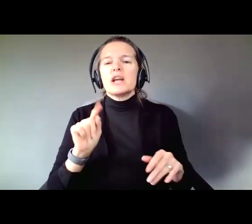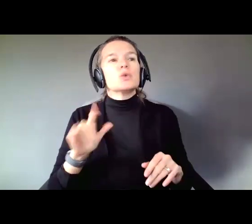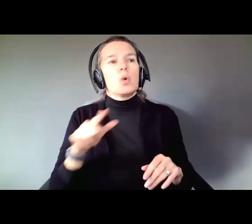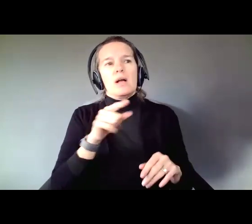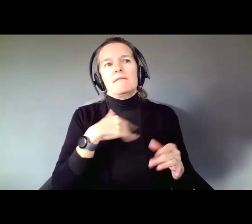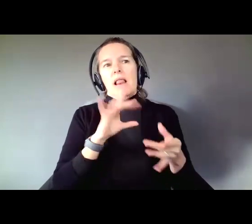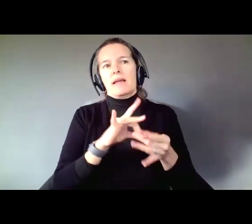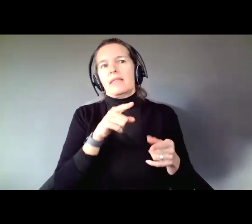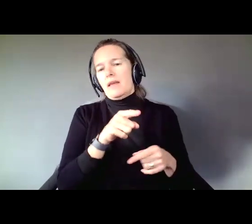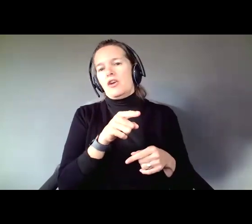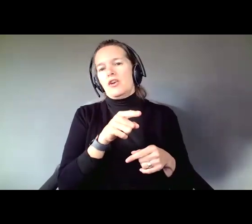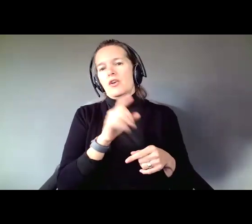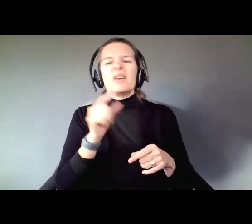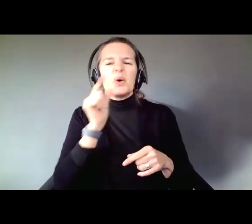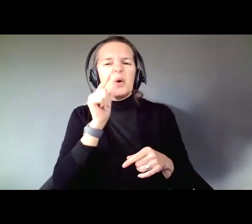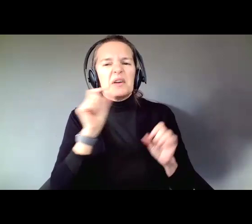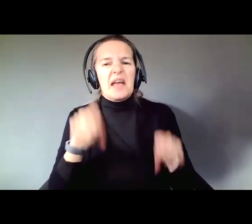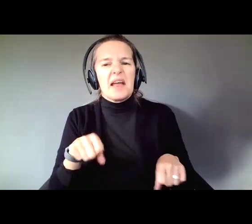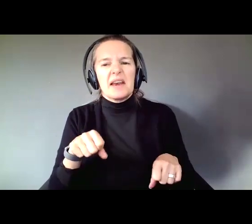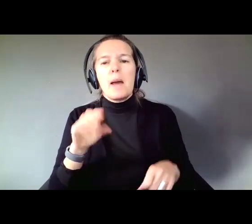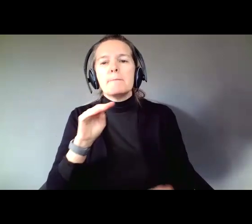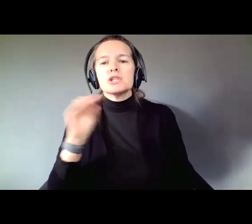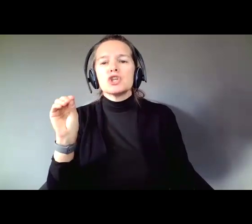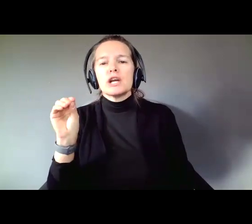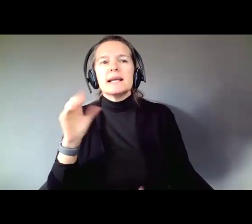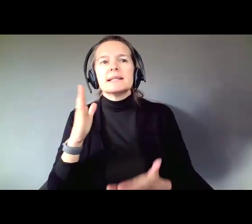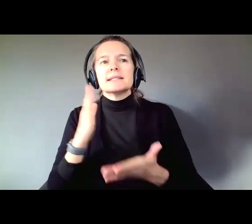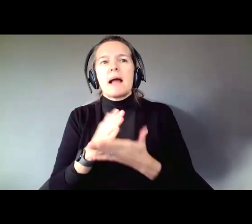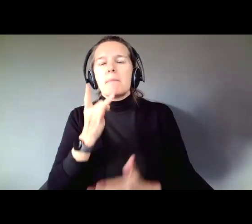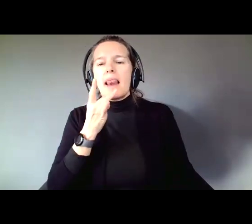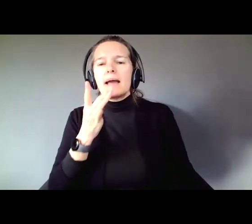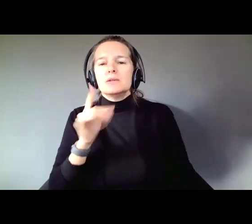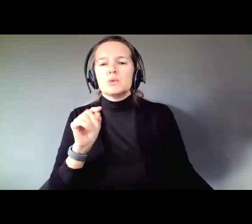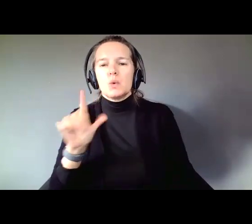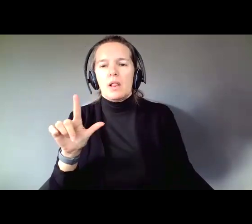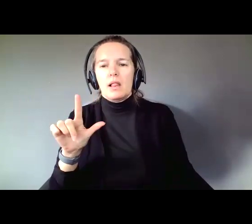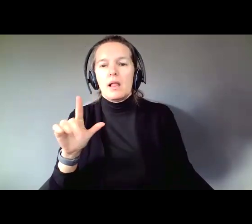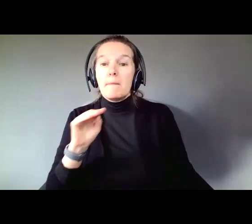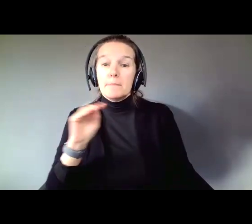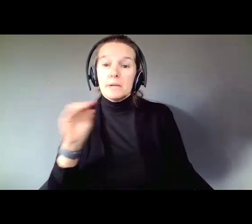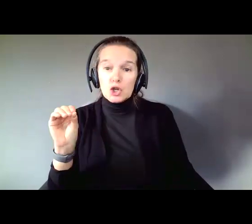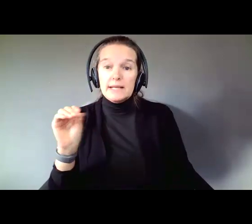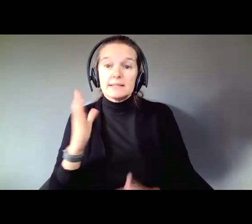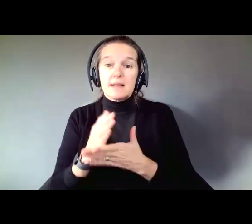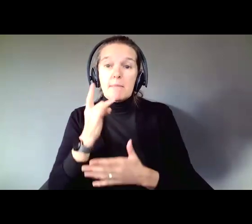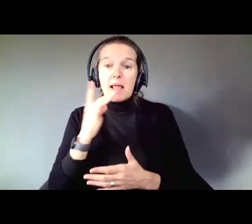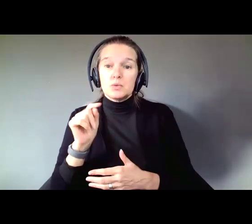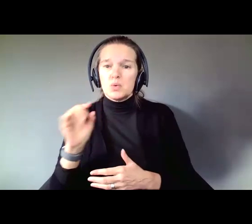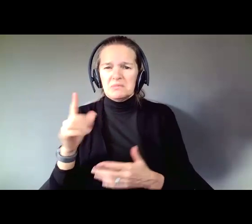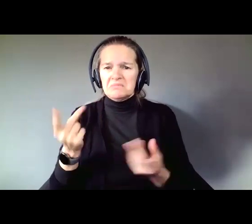or find it by Google. It is called the Missouri Spotlight Tool. What the Missouri Spotlight Tool does is it looks at common, everyday